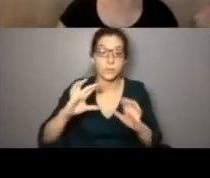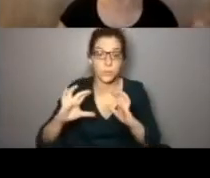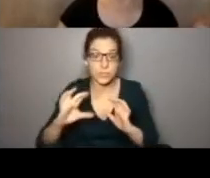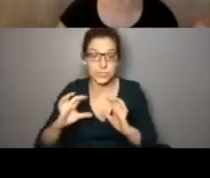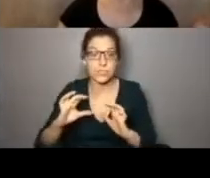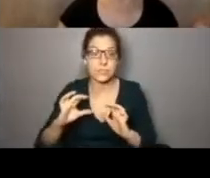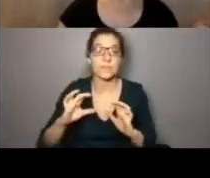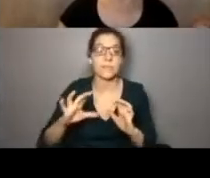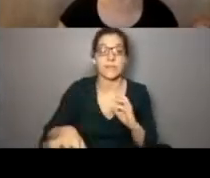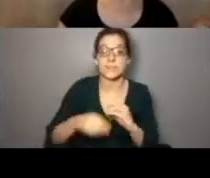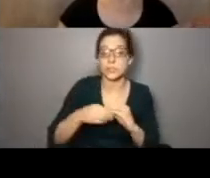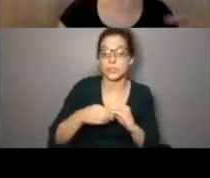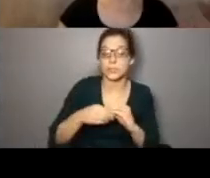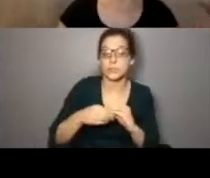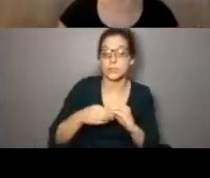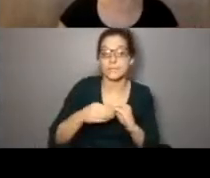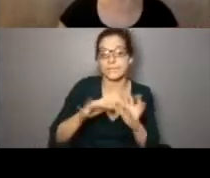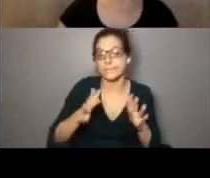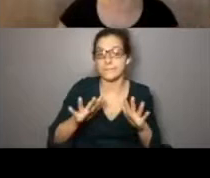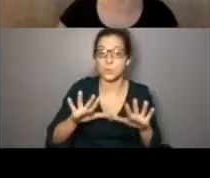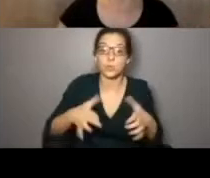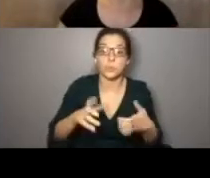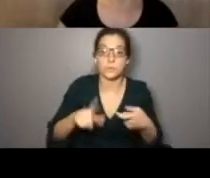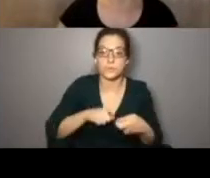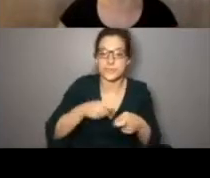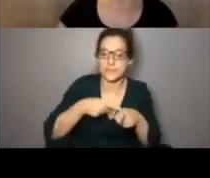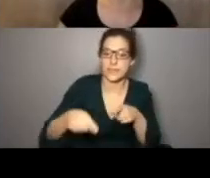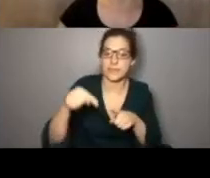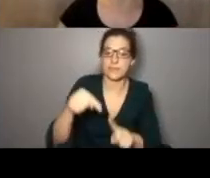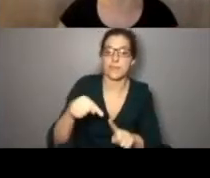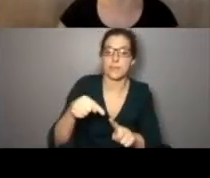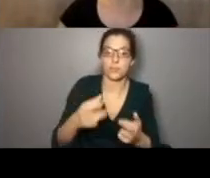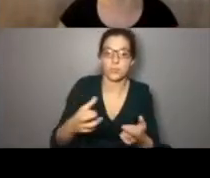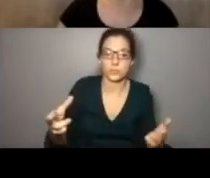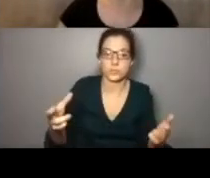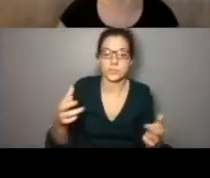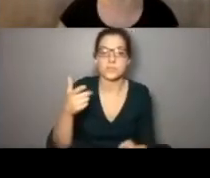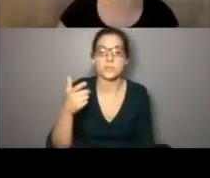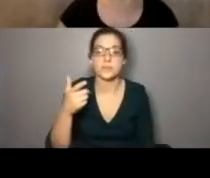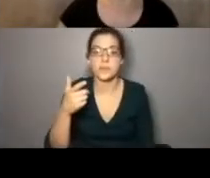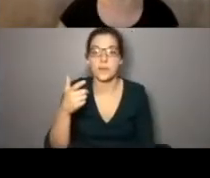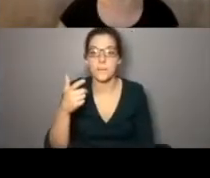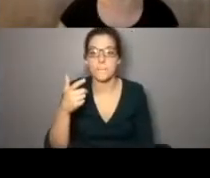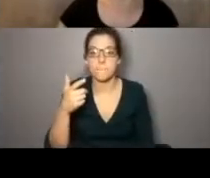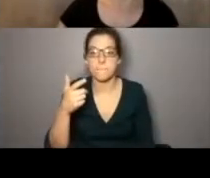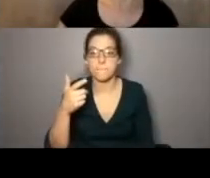management, communications, some additional sort of group- specific resources